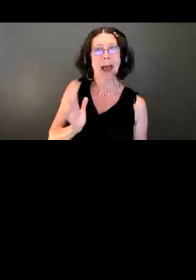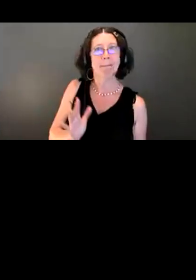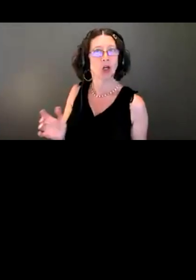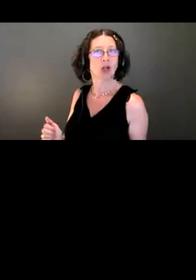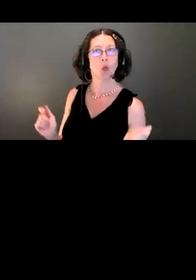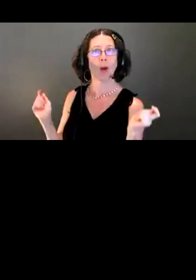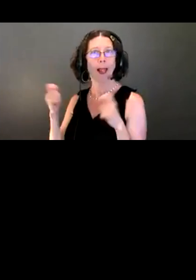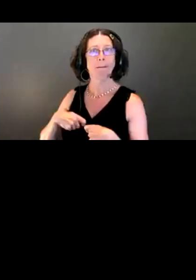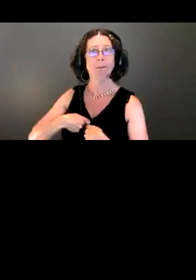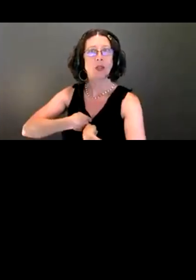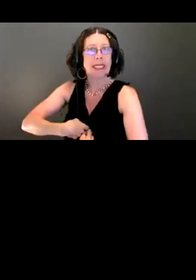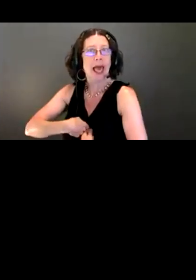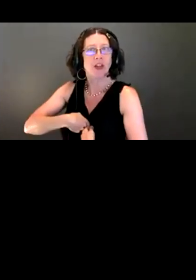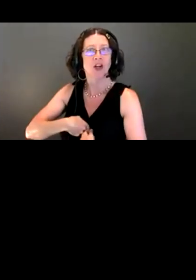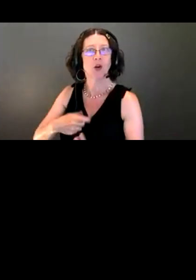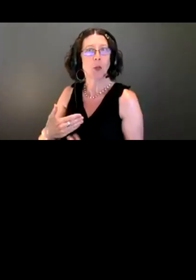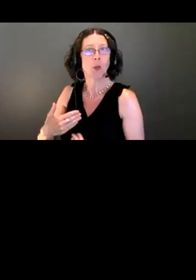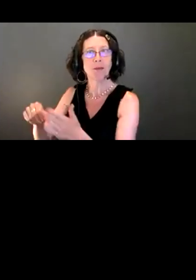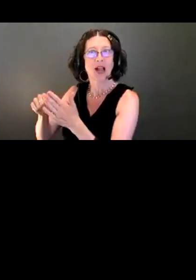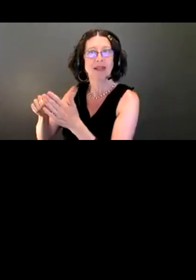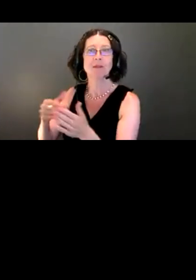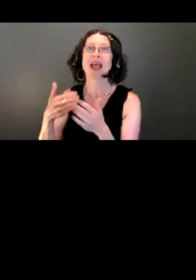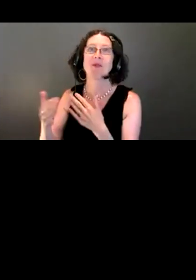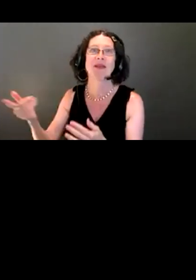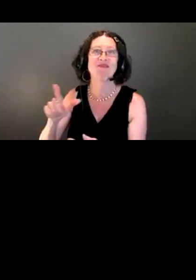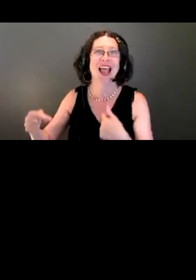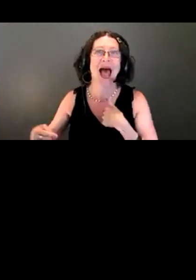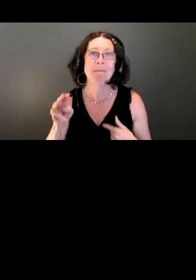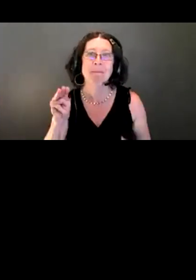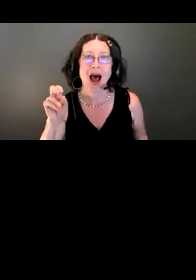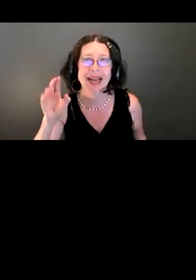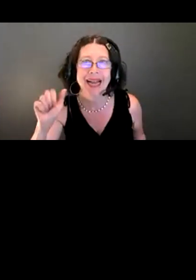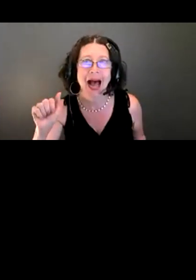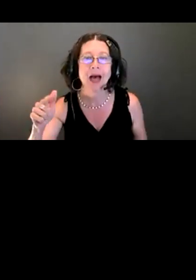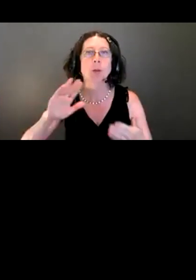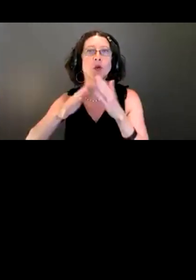So again, I'm Monica, the community services lead for this project. What I'm going to do is start out and give you a brief